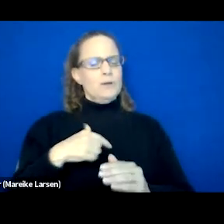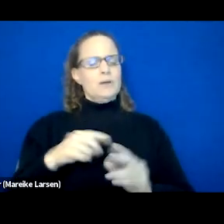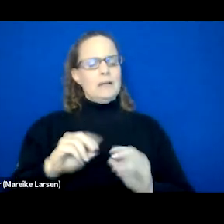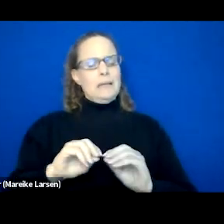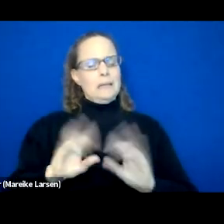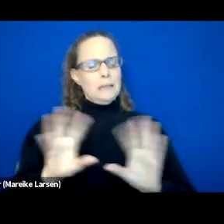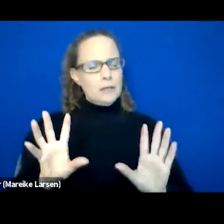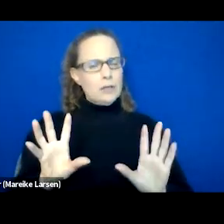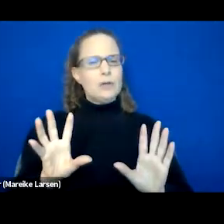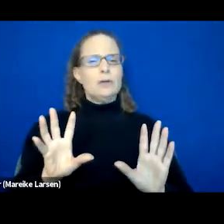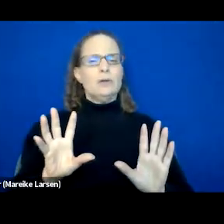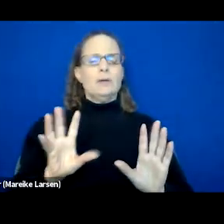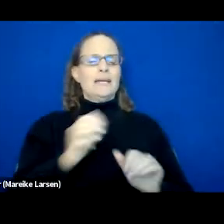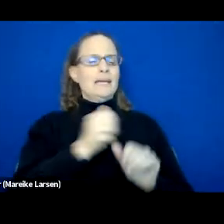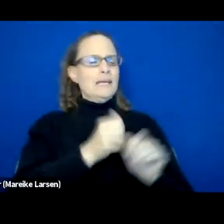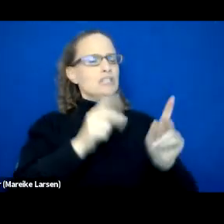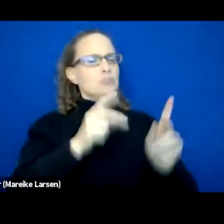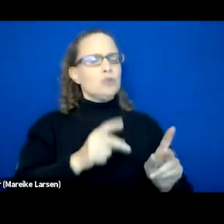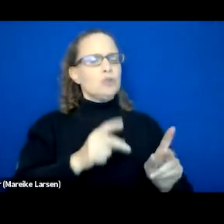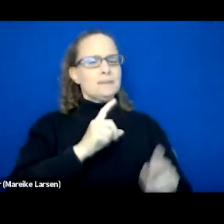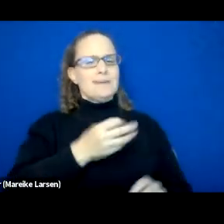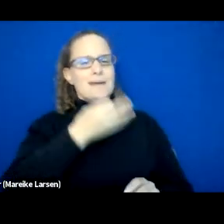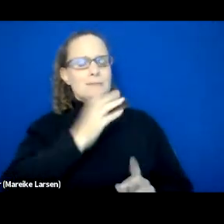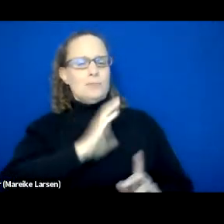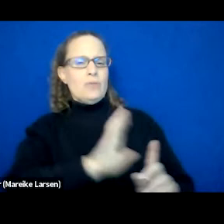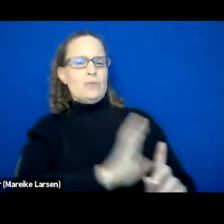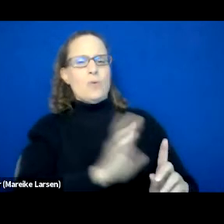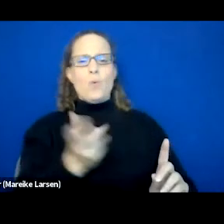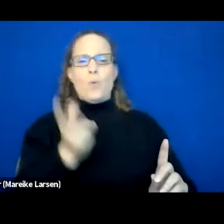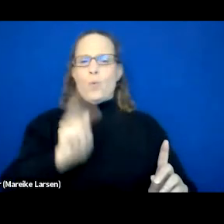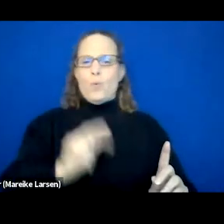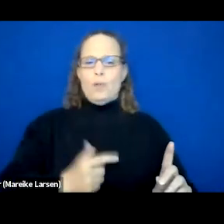is an expert in their own life. We don't get to tell people what they want, how to do it